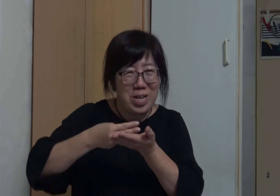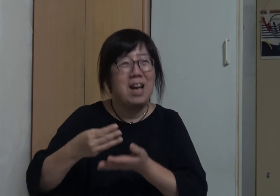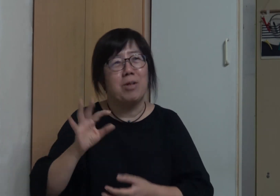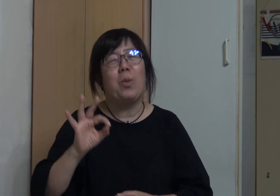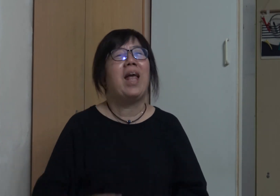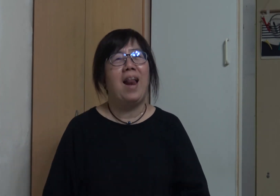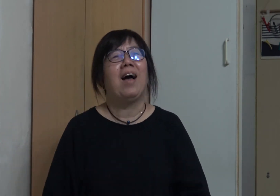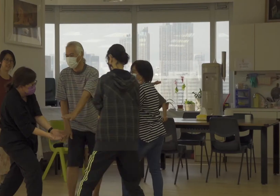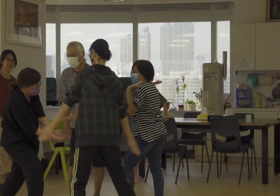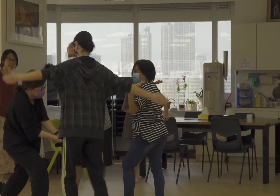It's much better now because we have WhatsApp